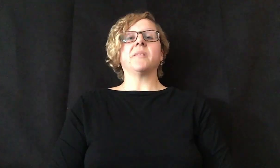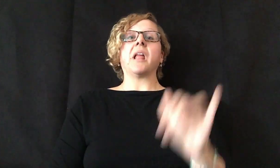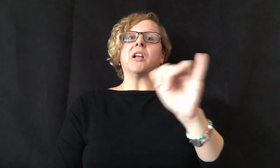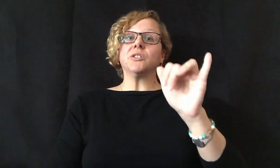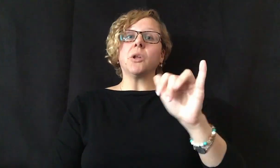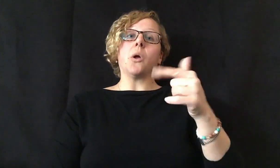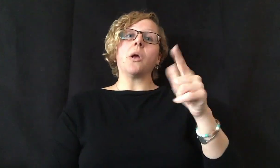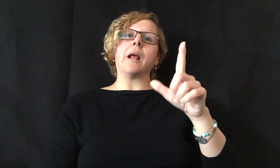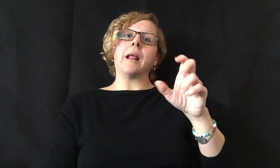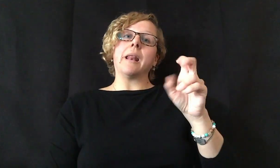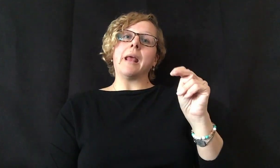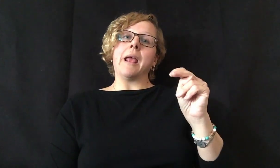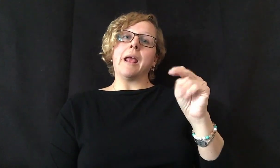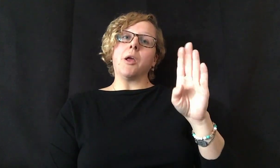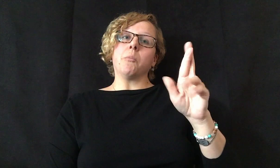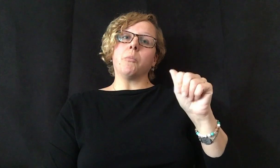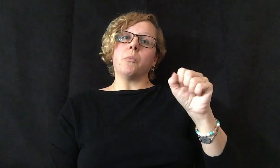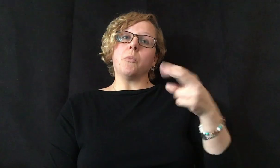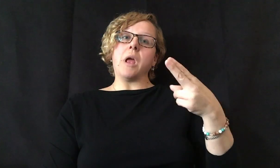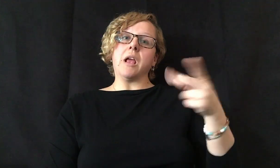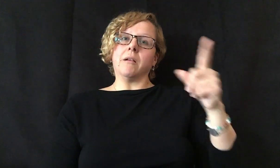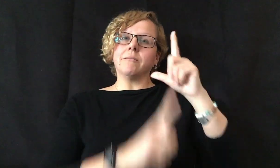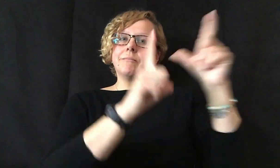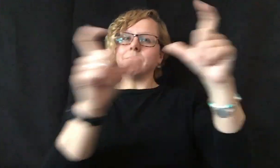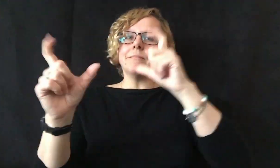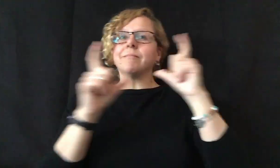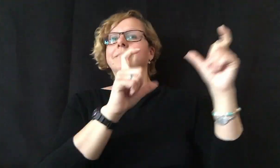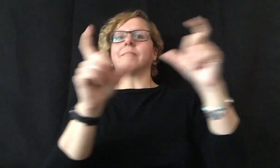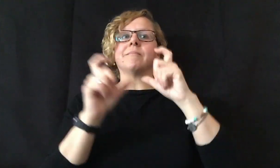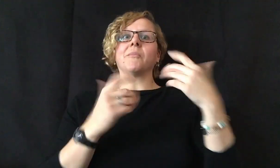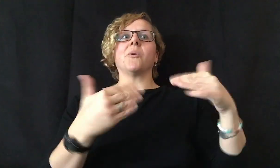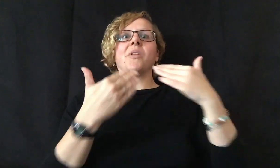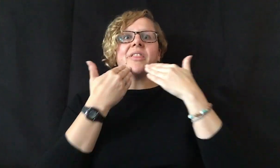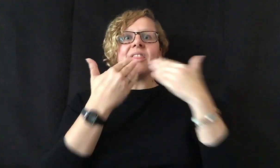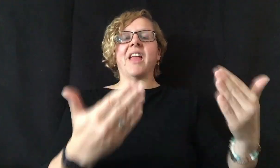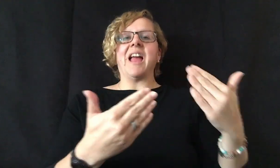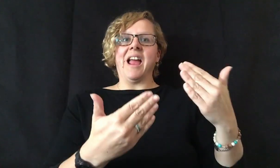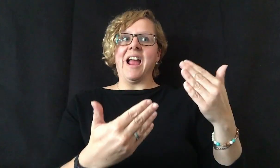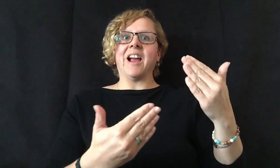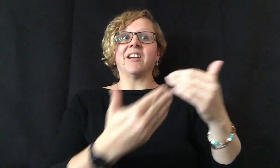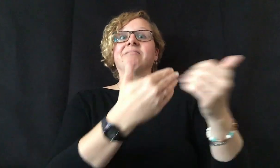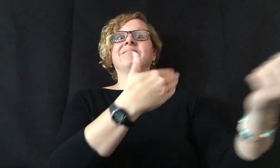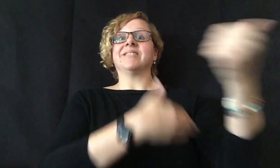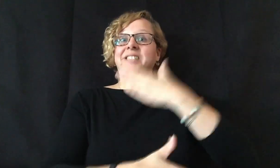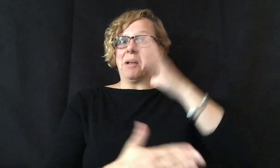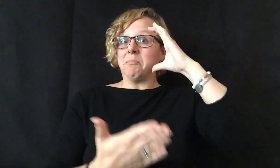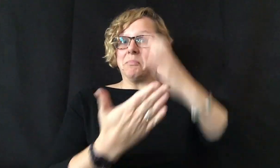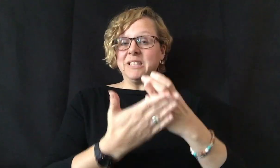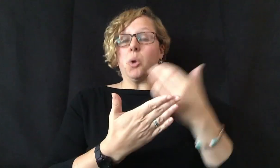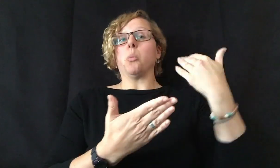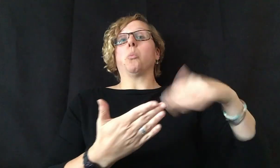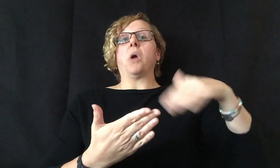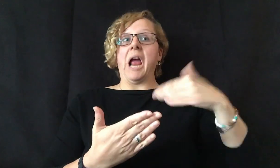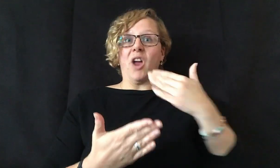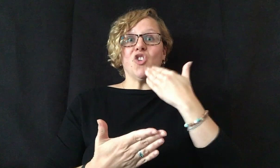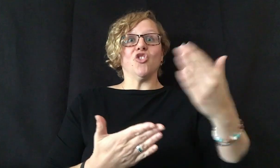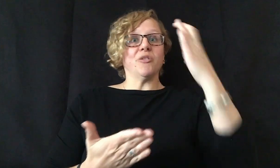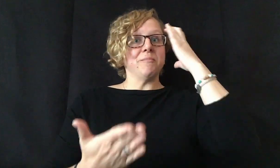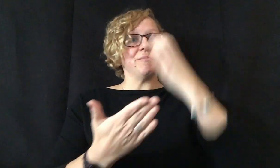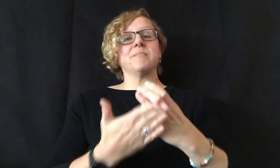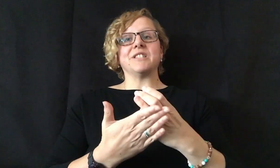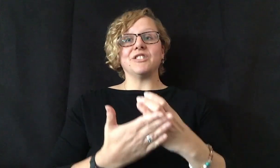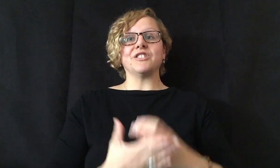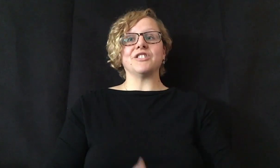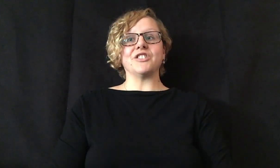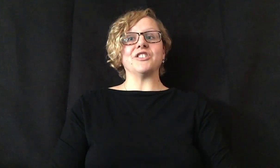We also wish to thank Glenn Brash for photographing our event and sharing them with us the next day!